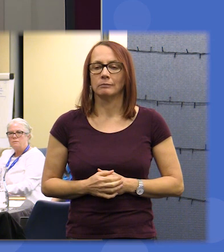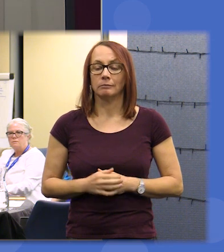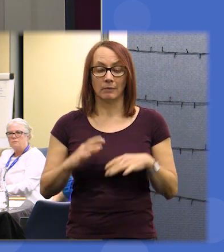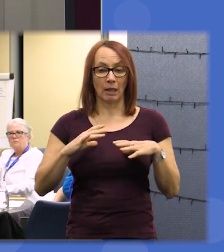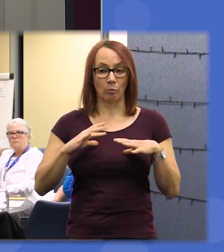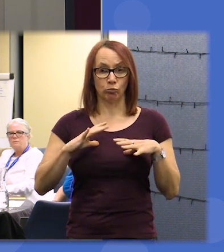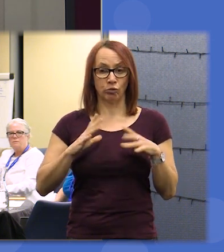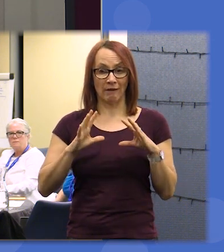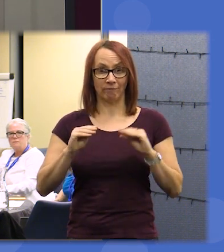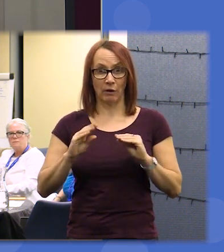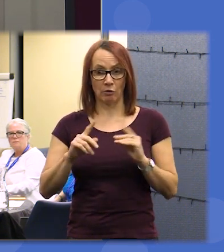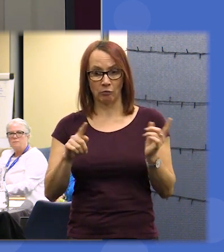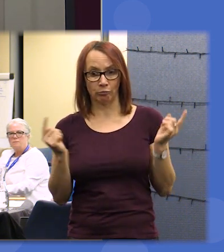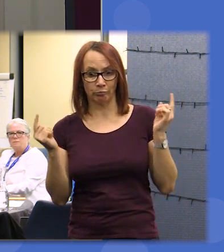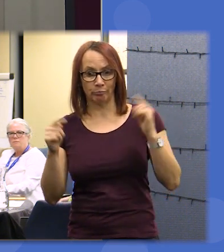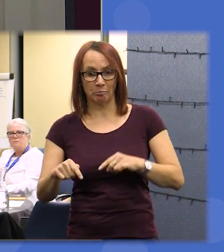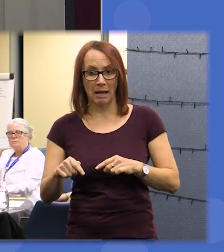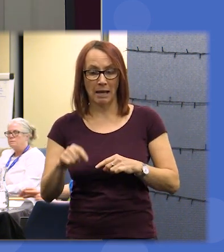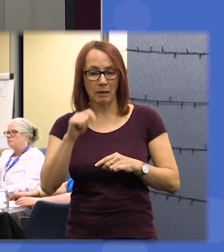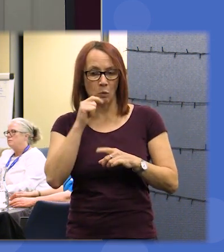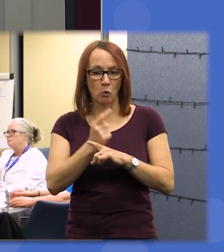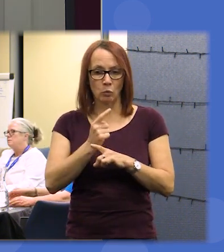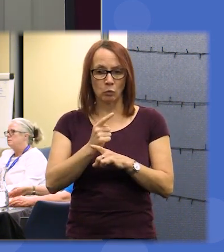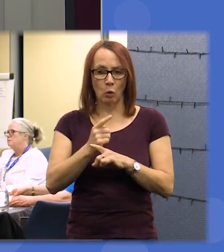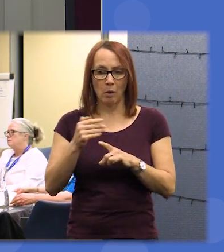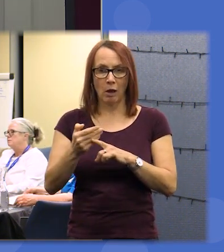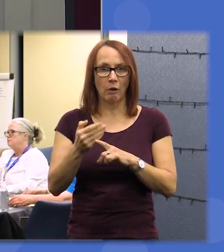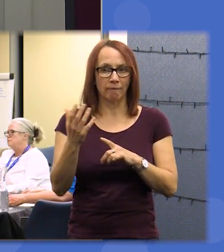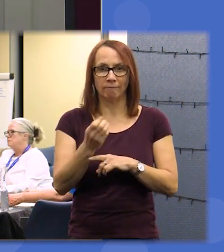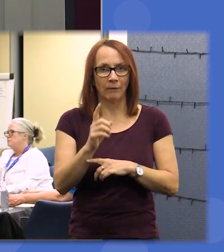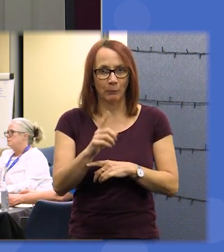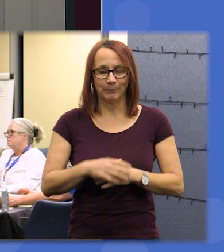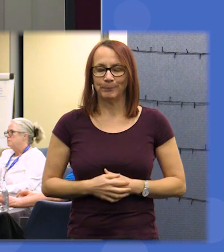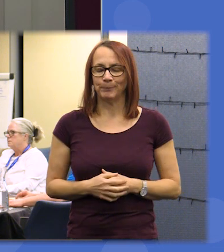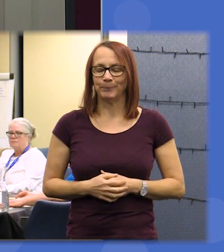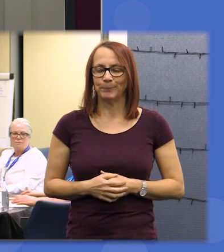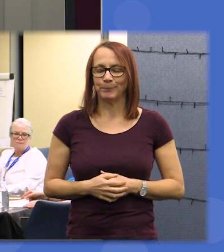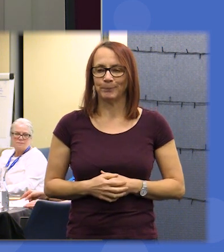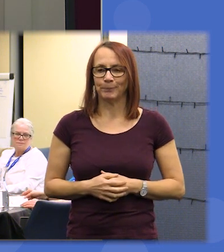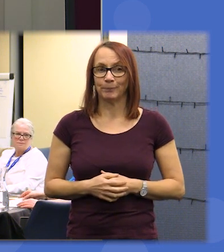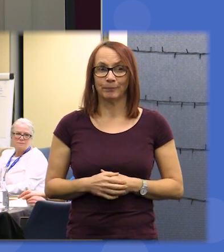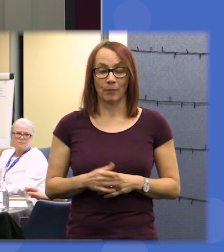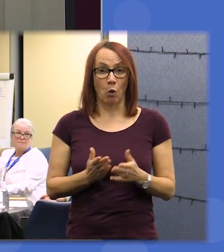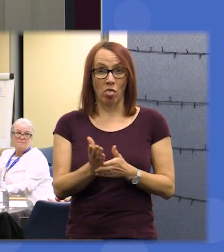has come up across the room so what happens next is that during the break the facilitators will create a list of the statements that came out